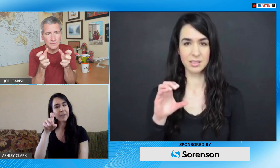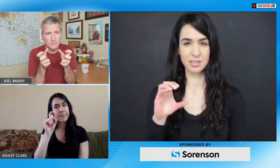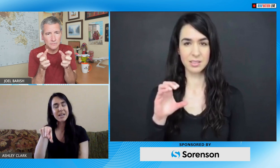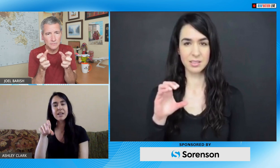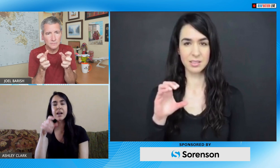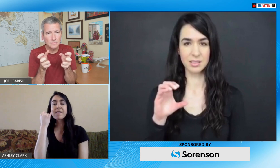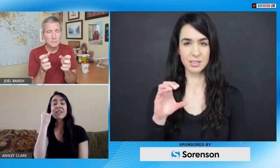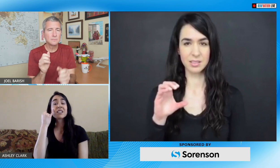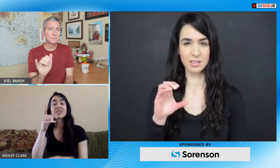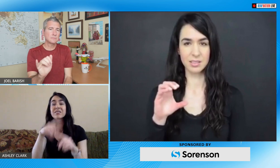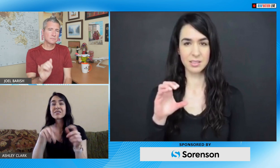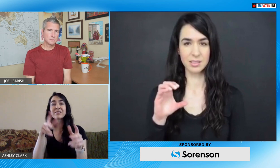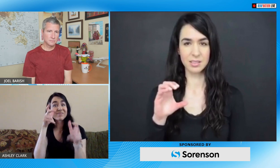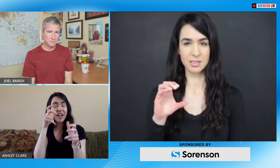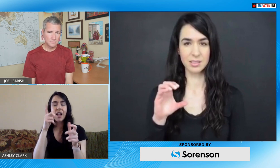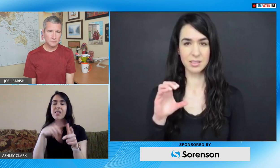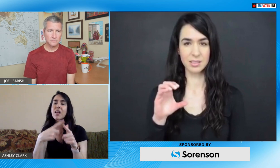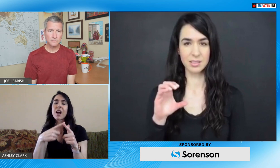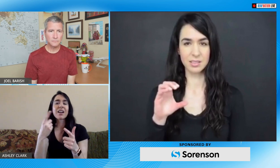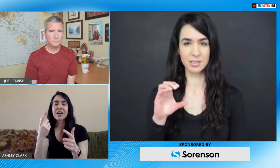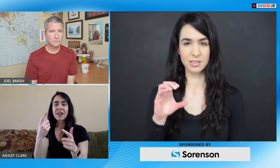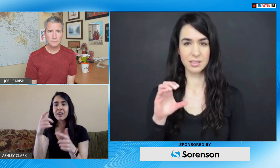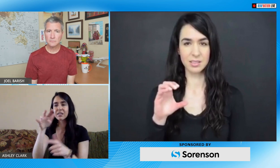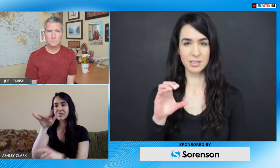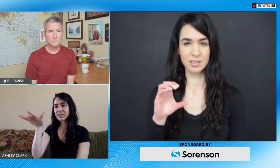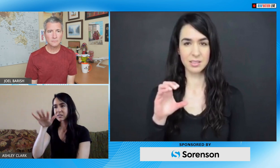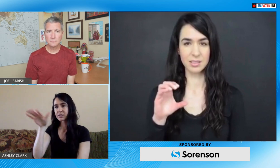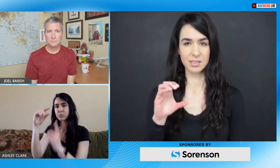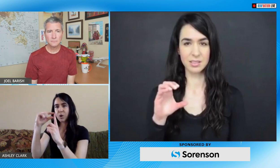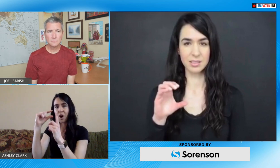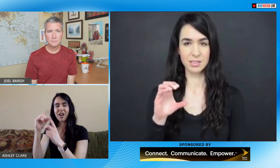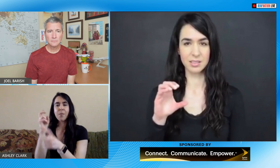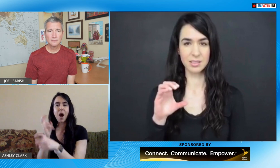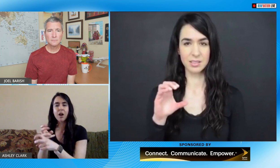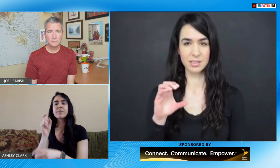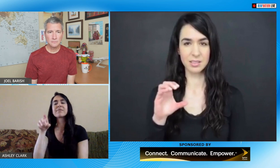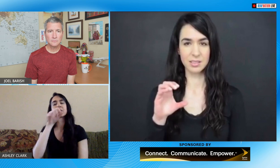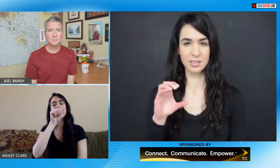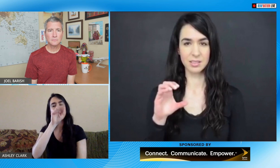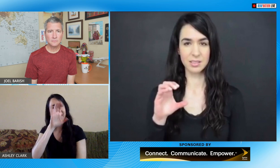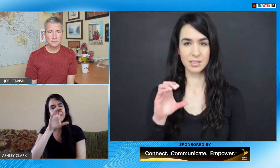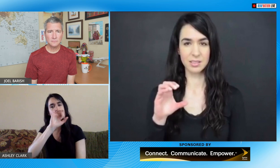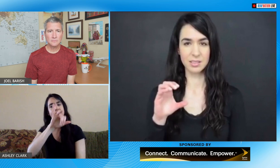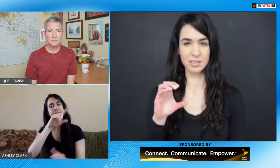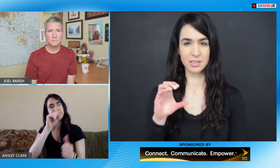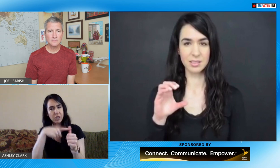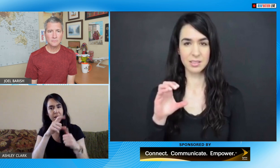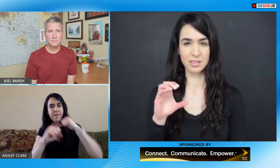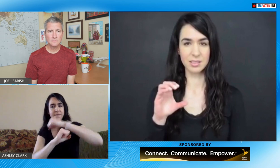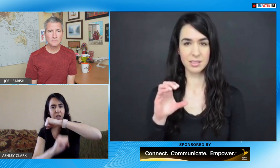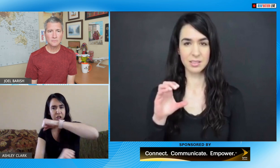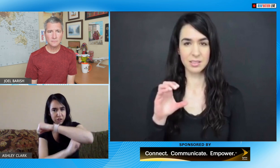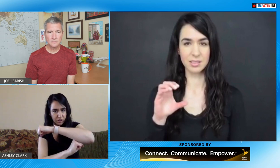whole alphabet to get there so also the receptive skills from hearing people